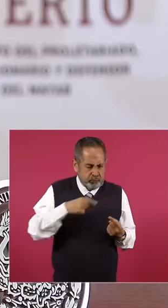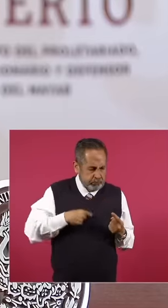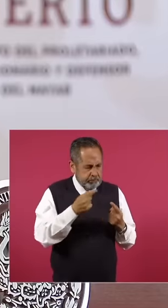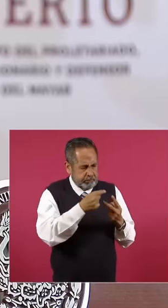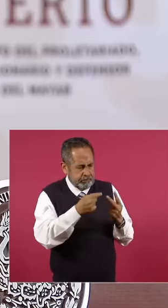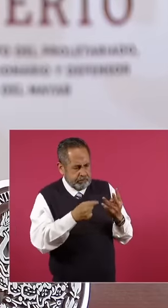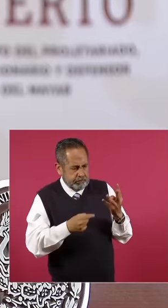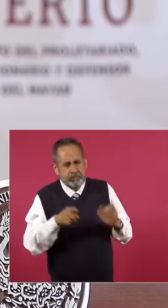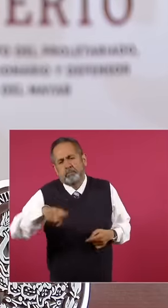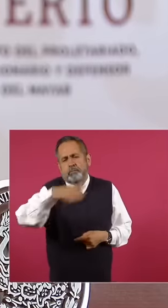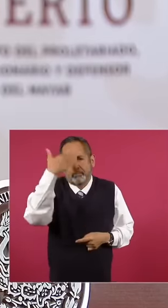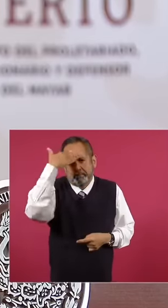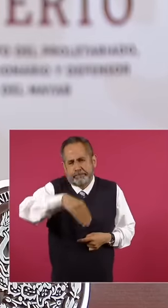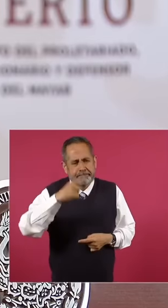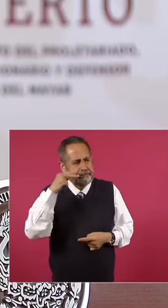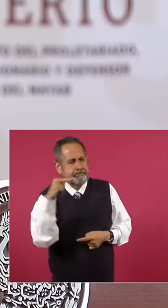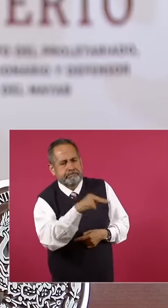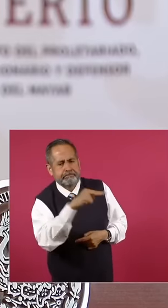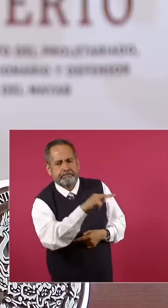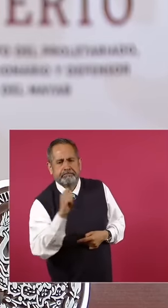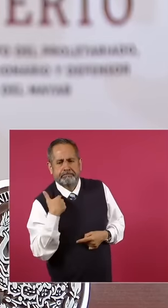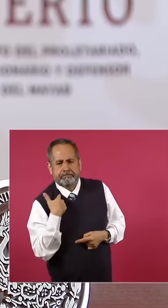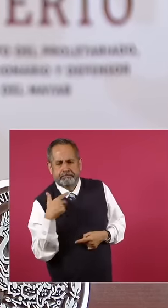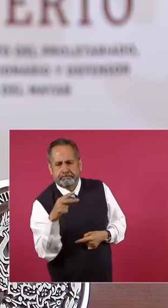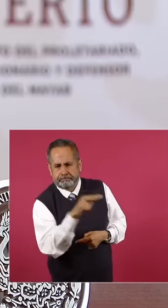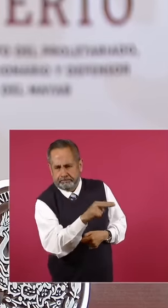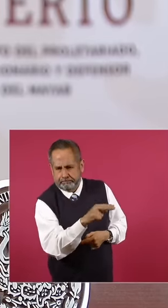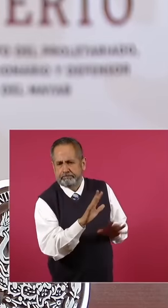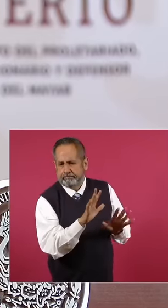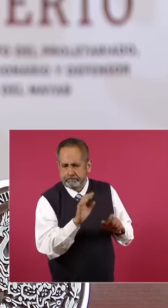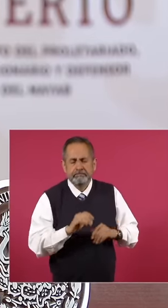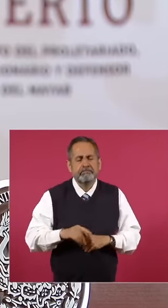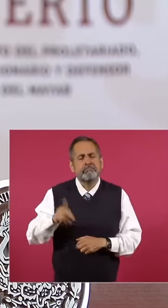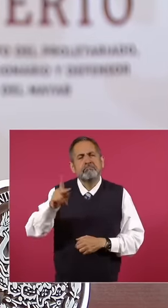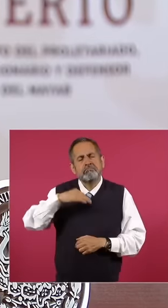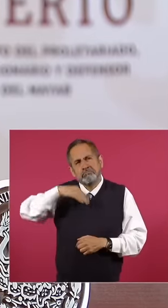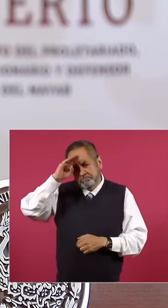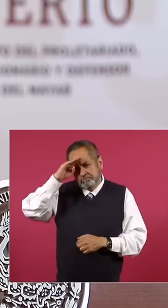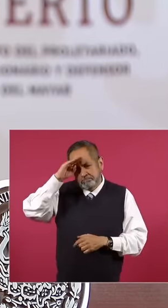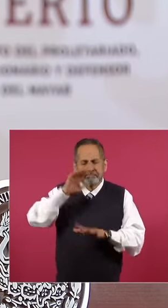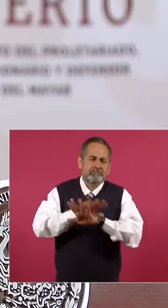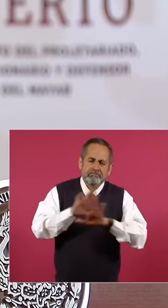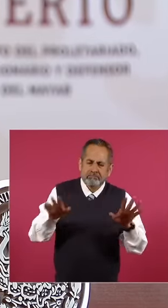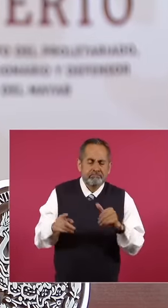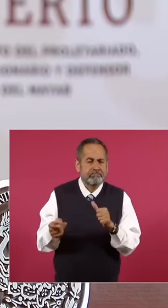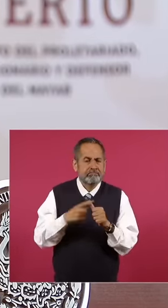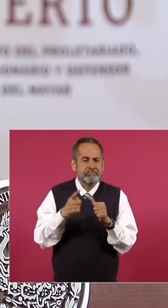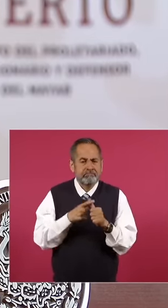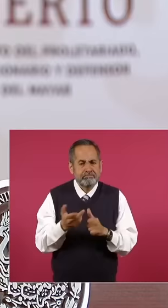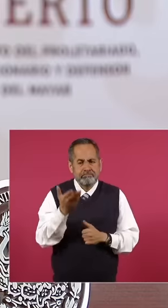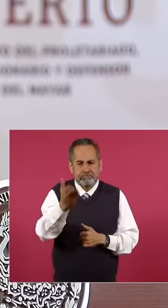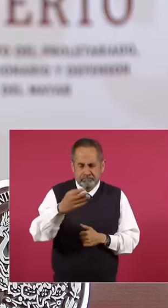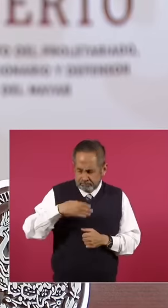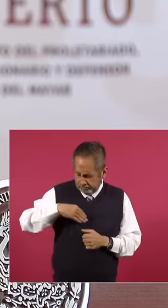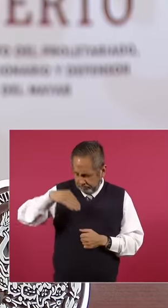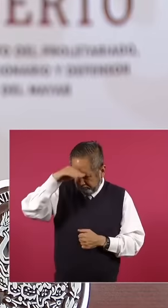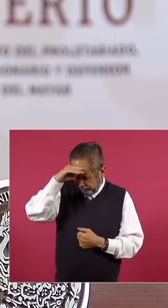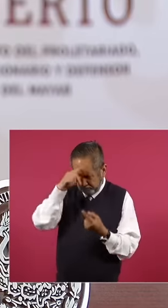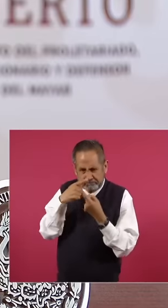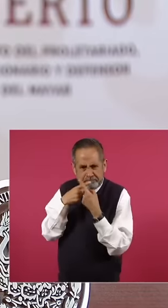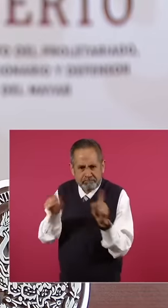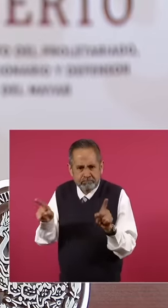public domain but at that time I first proposed to start thinking differently, thinking is nothing more than